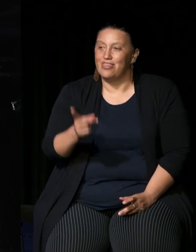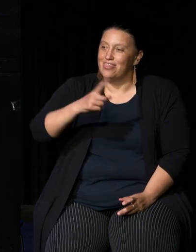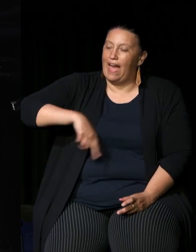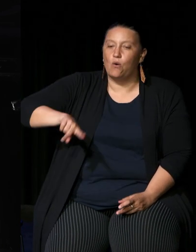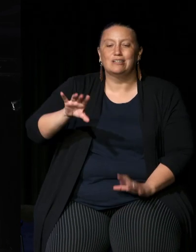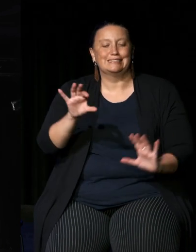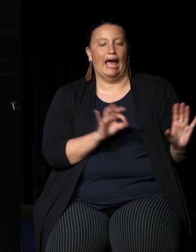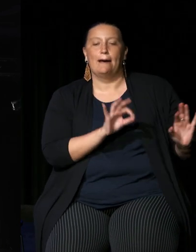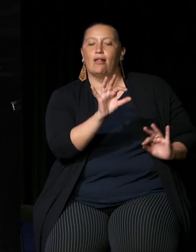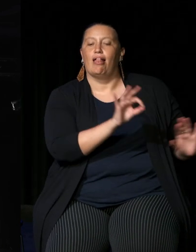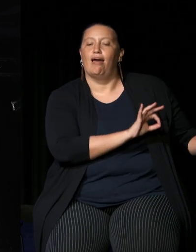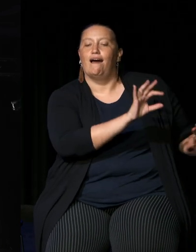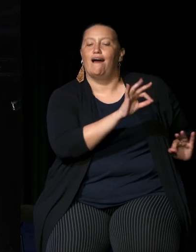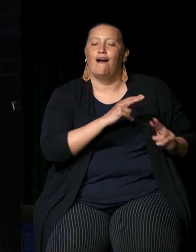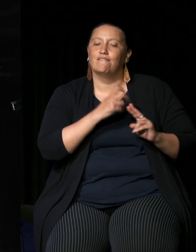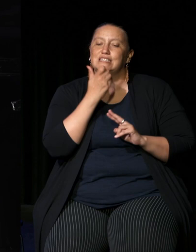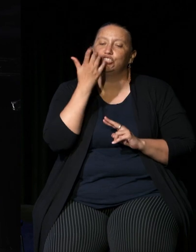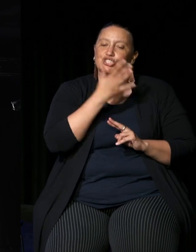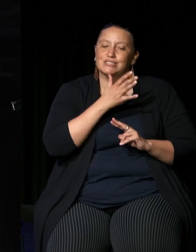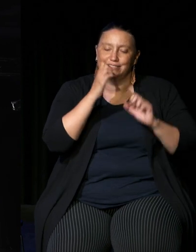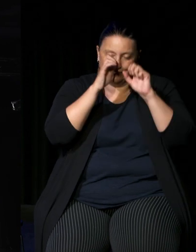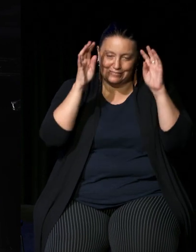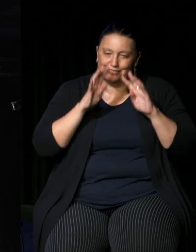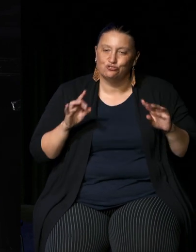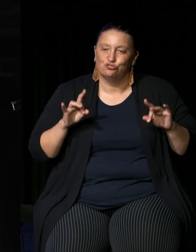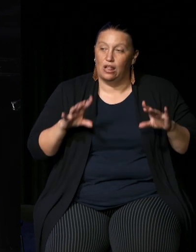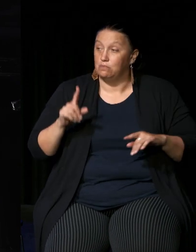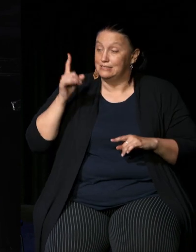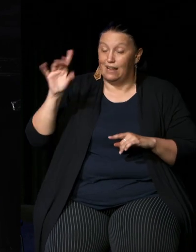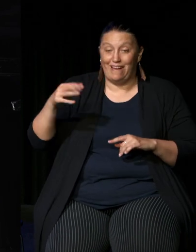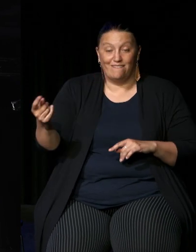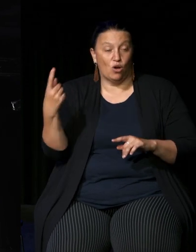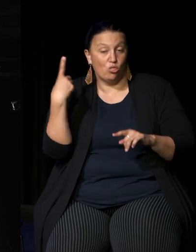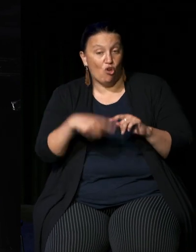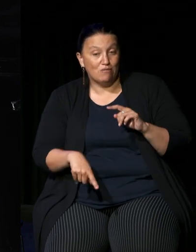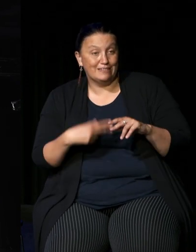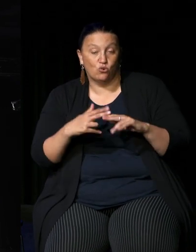of Indigenous Australia they didn't carry authority to make any agreement to um you know